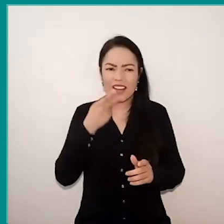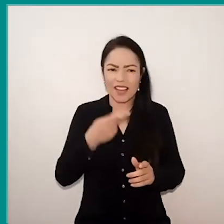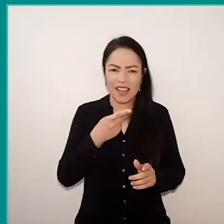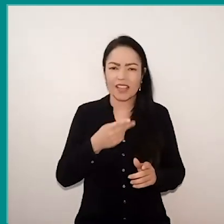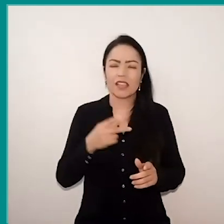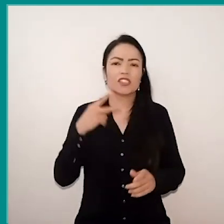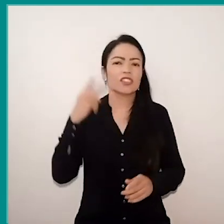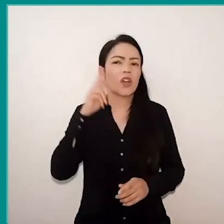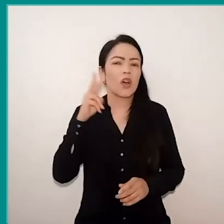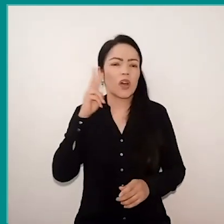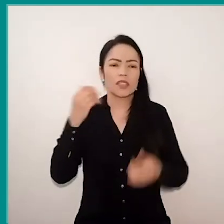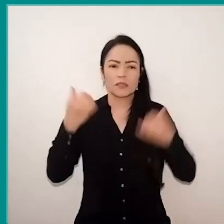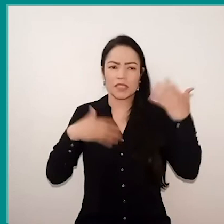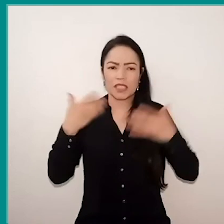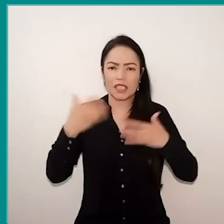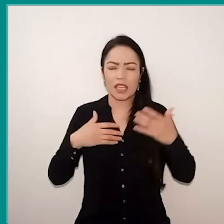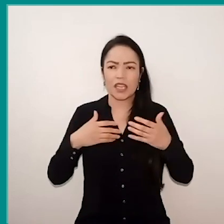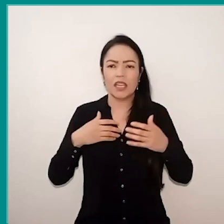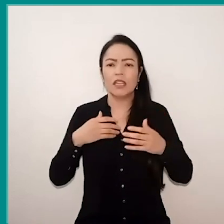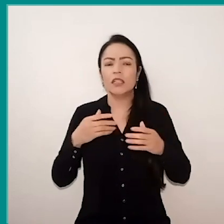and I didn't I talked about the technology issue.